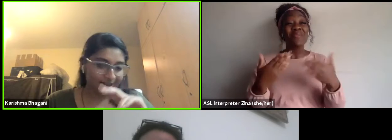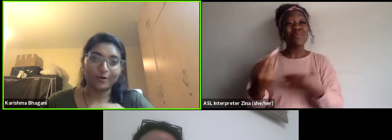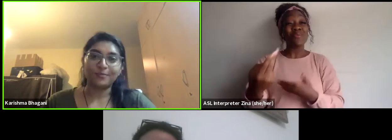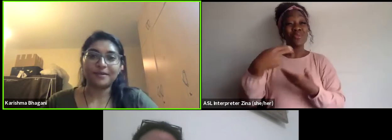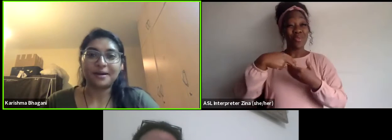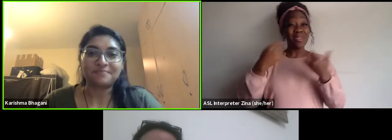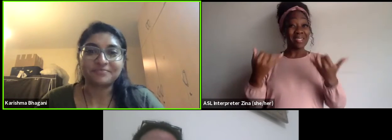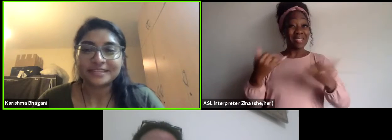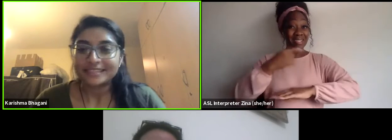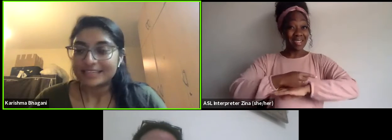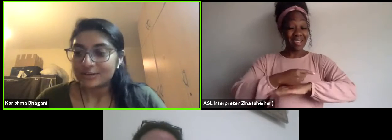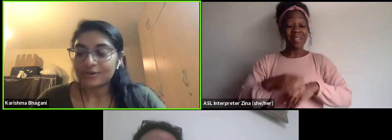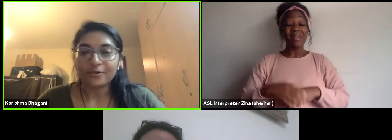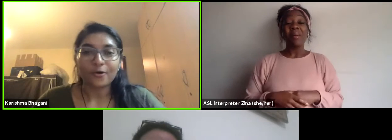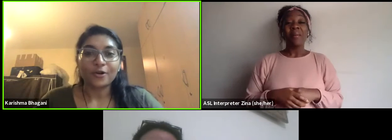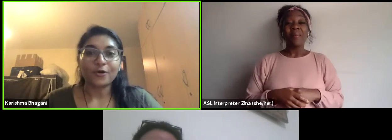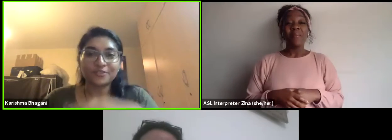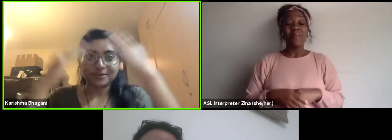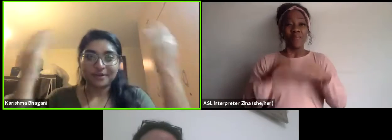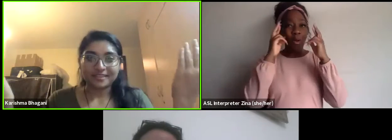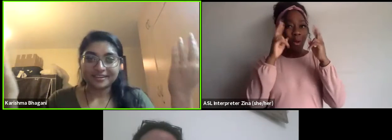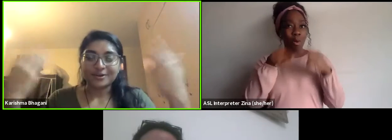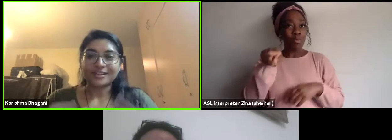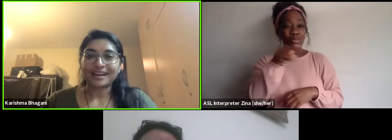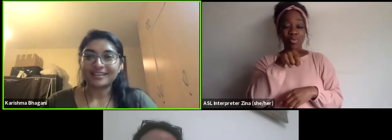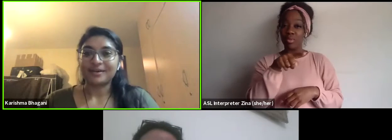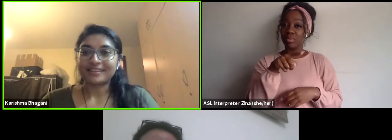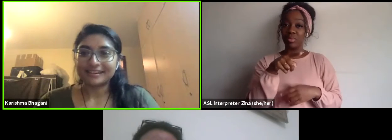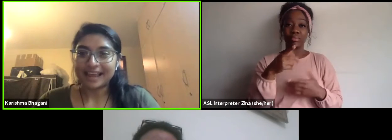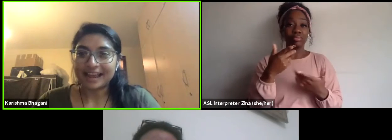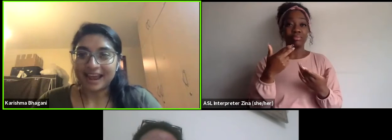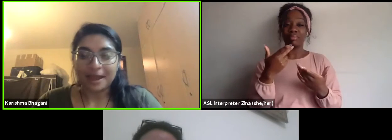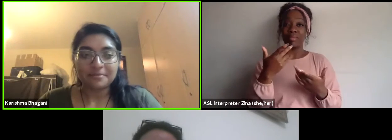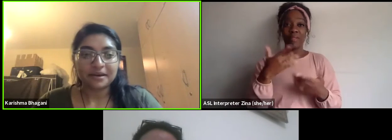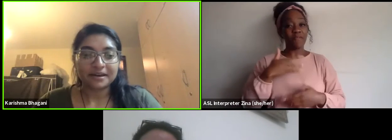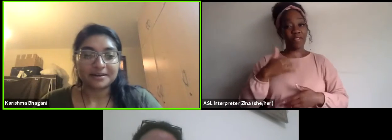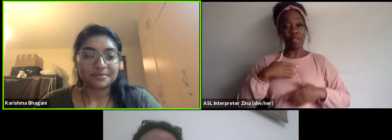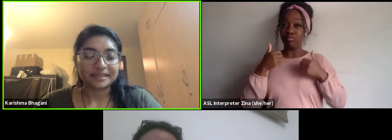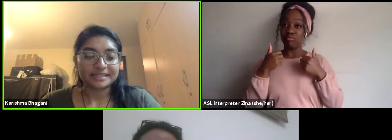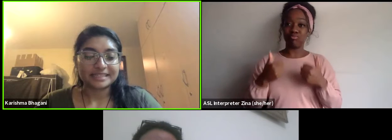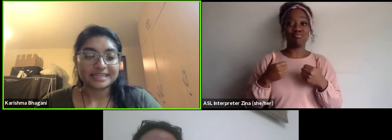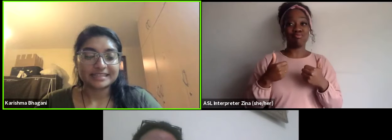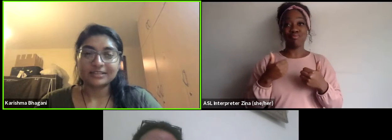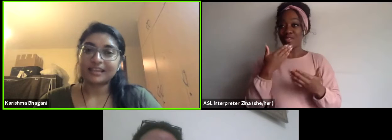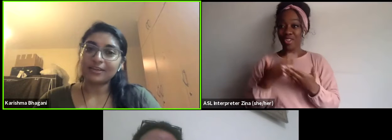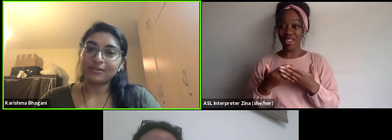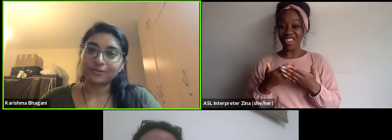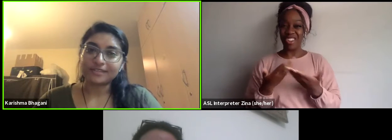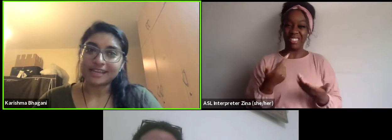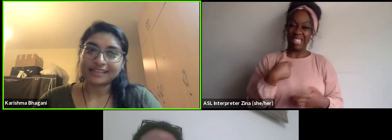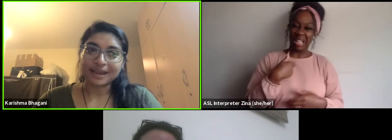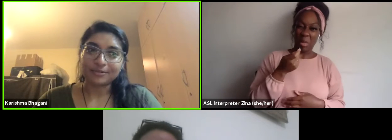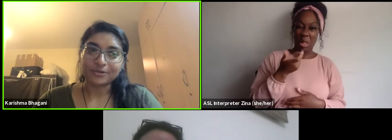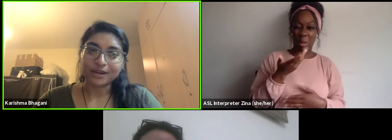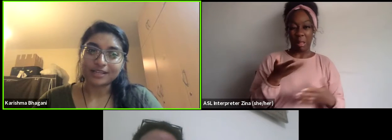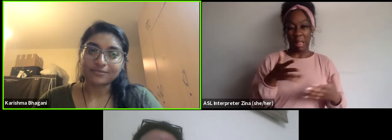I hope you are all over the weather and not under the weather like I am, but it's... Thank you for taking the time to join us